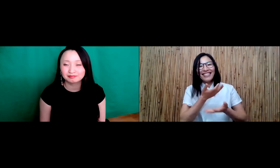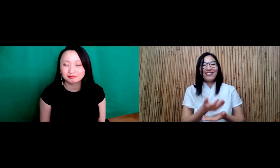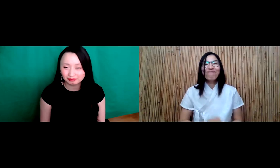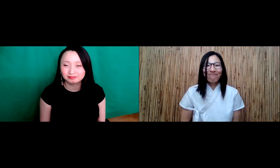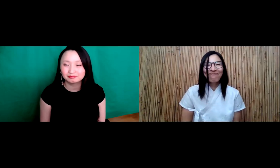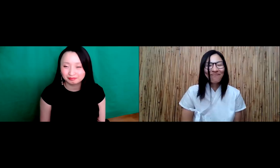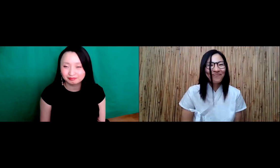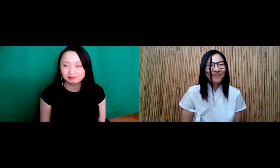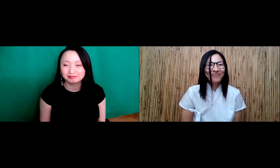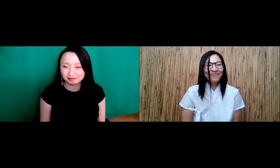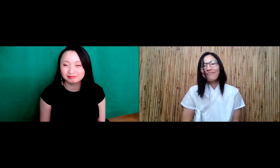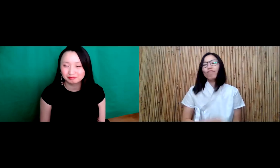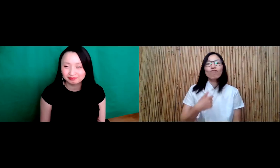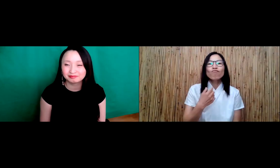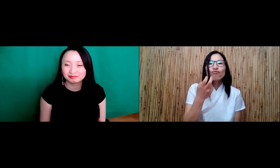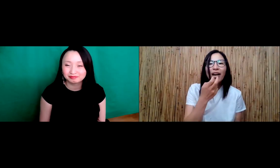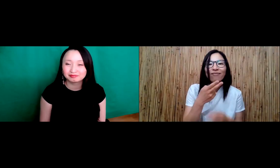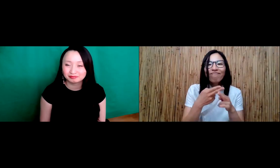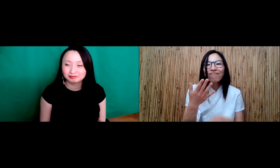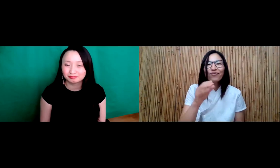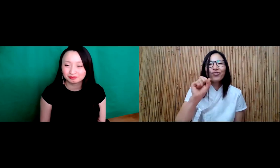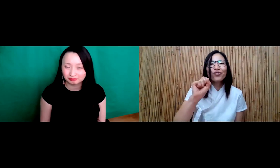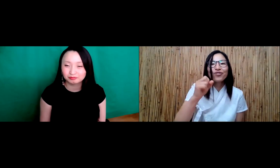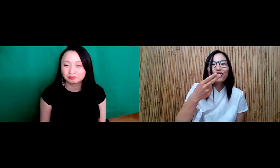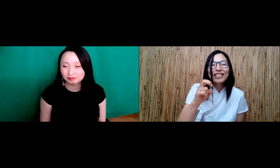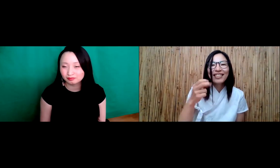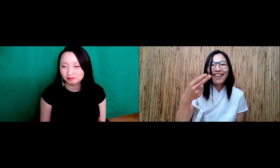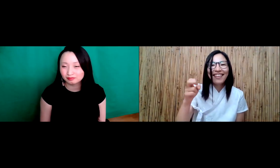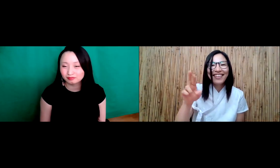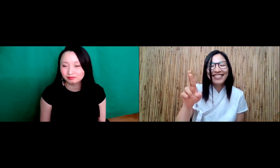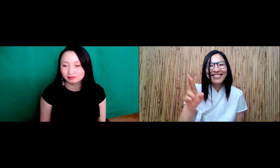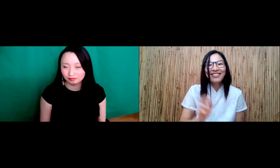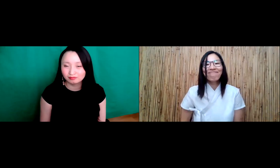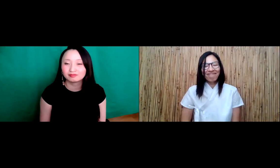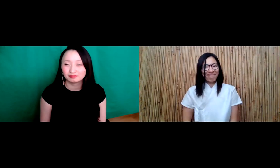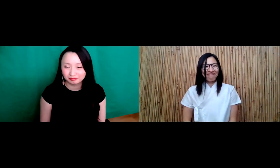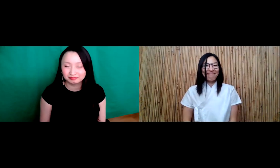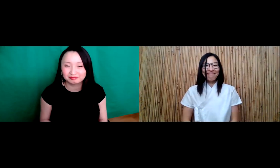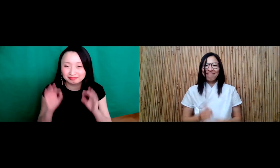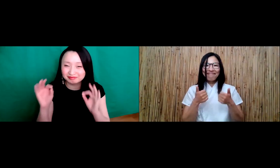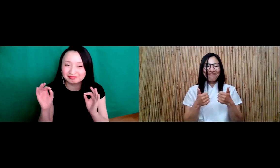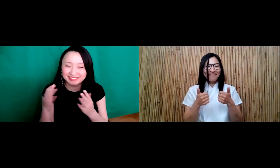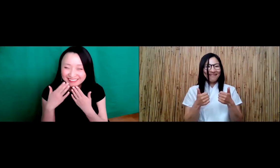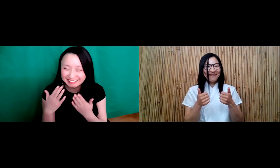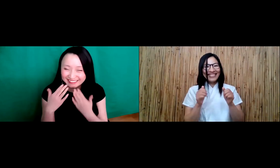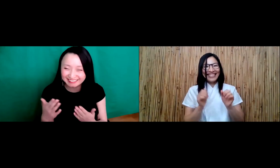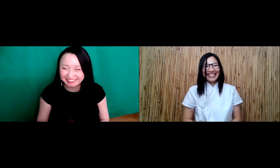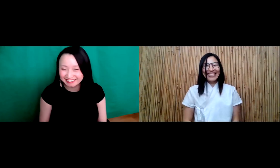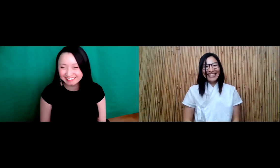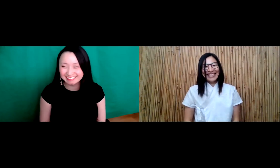that they can have an outlet to express themselves. And my pronouns are sheep her.